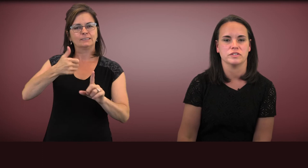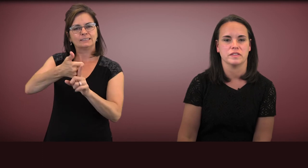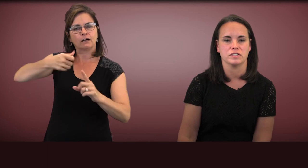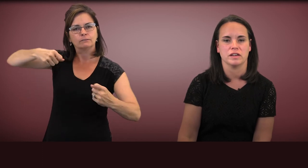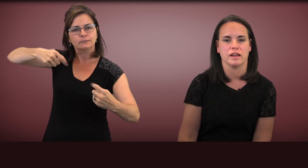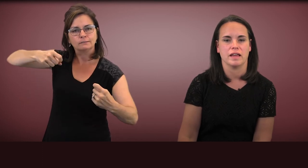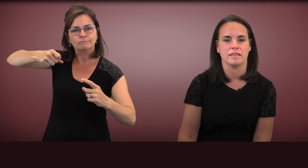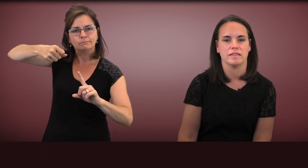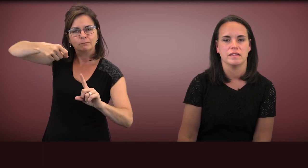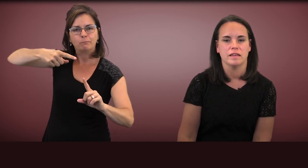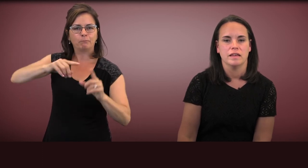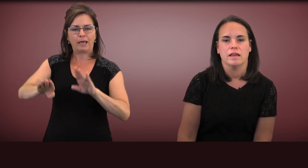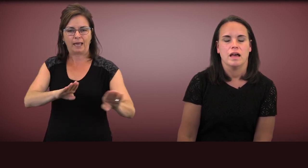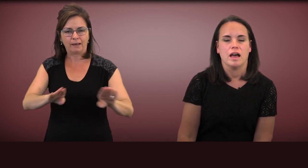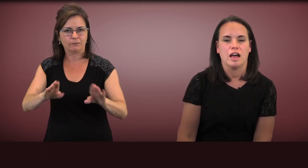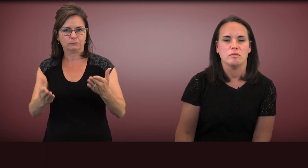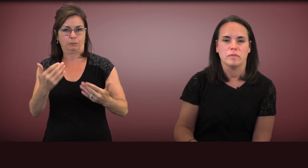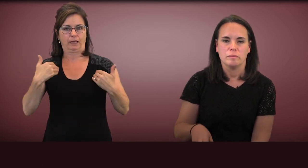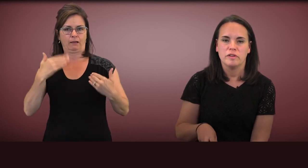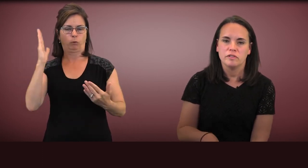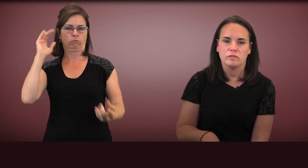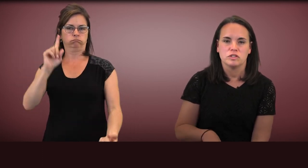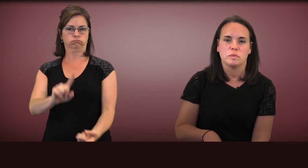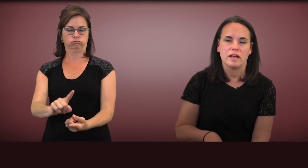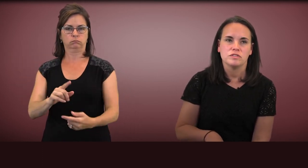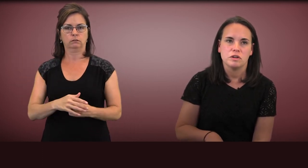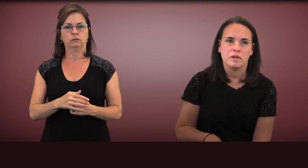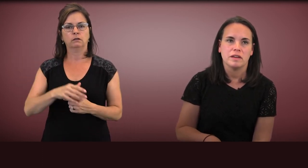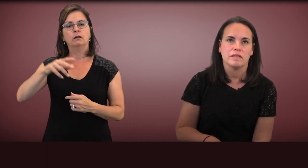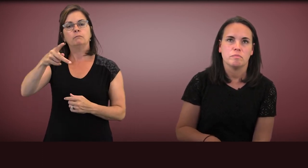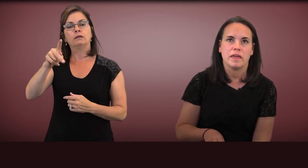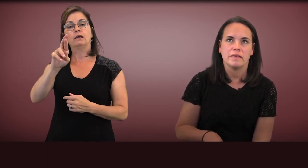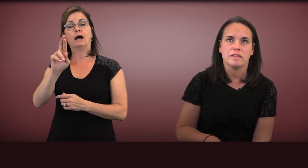that the child has. Pivotal Response Treatment is based